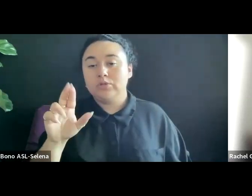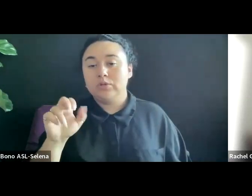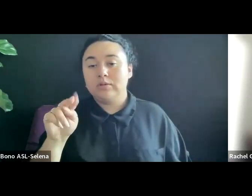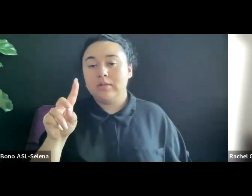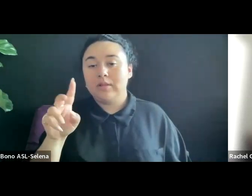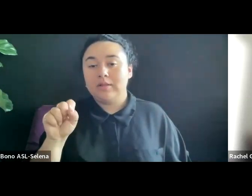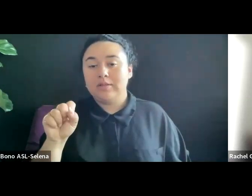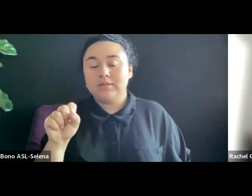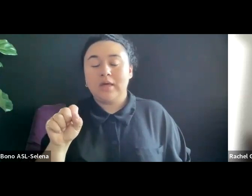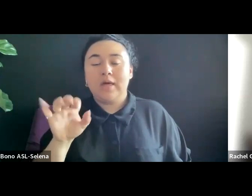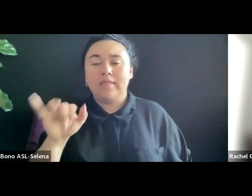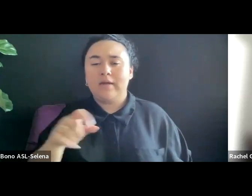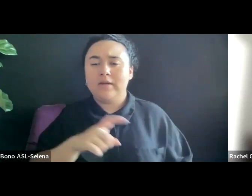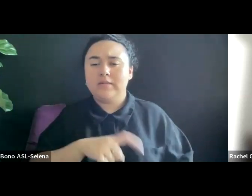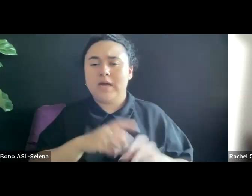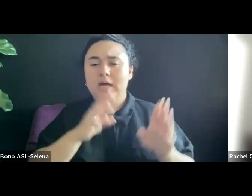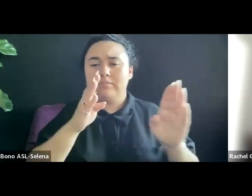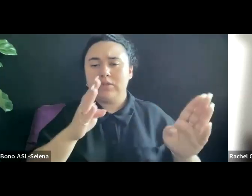AA APPROACH YOUR LOCAL TV CHANNEL FIRST.